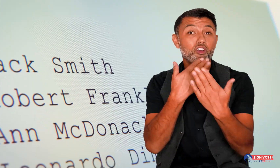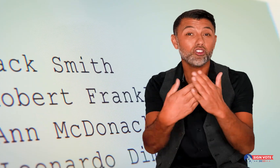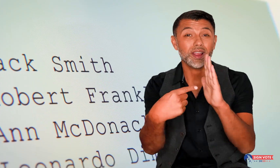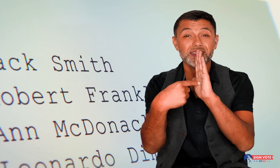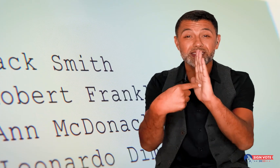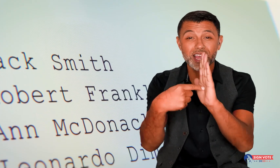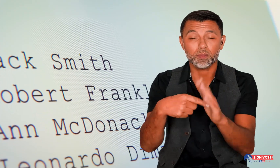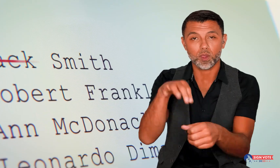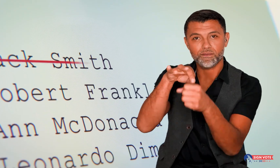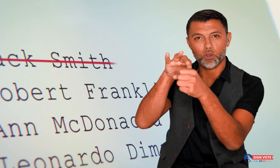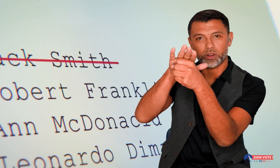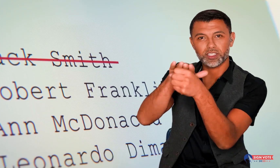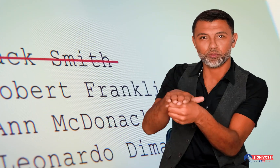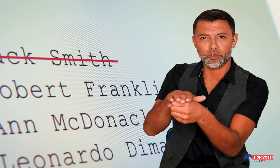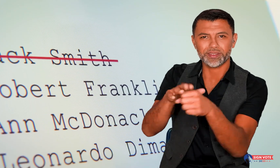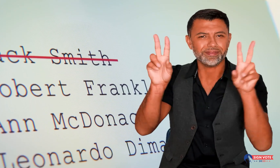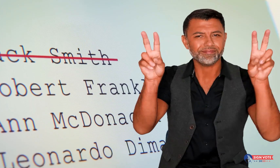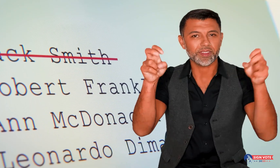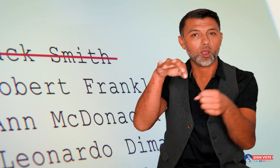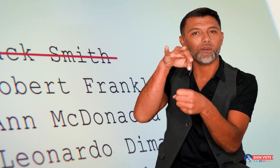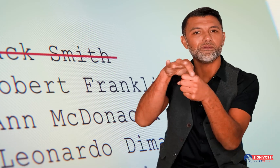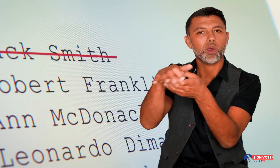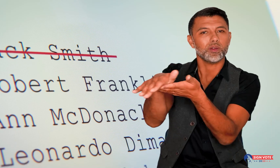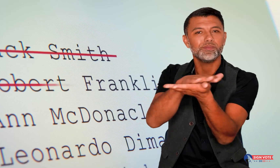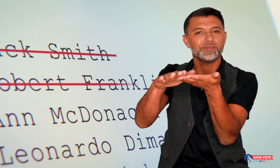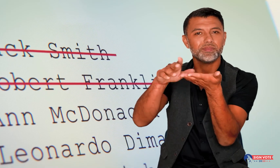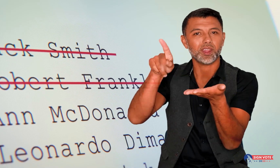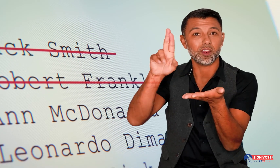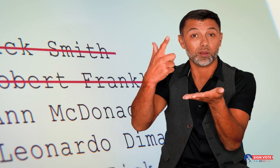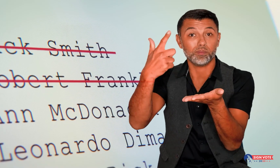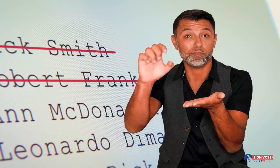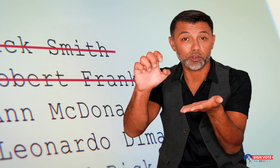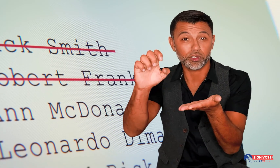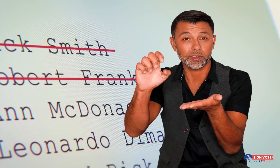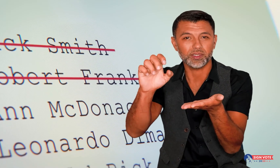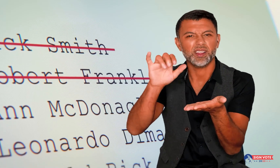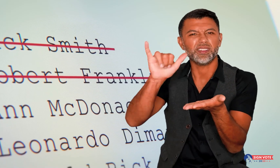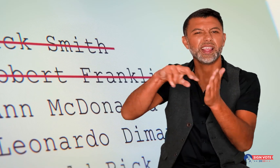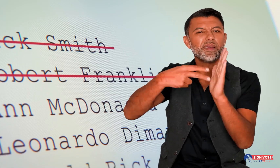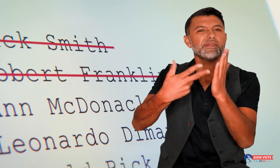A good example of voter suppression is purging the voter rolls.